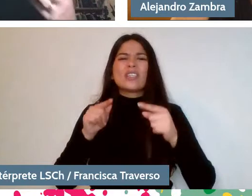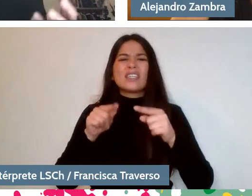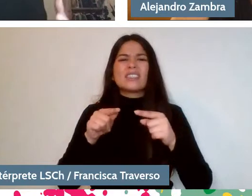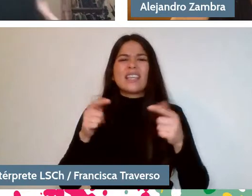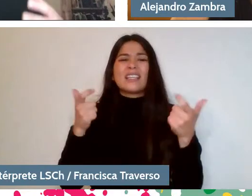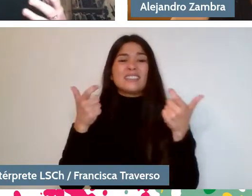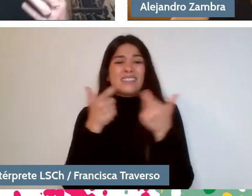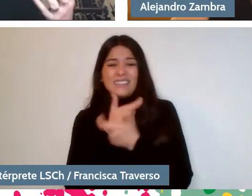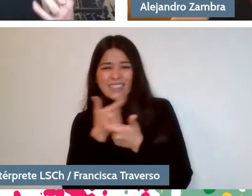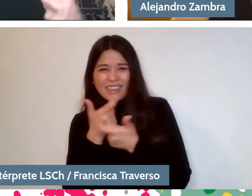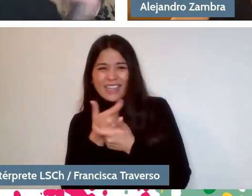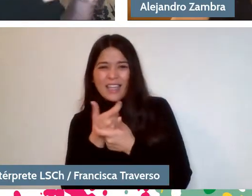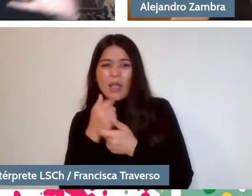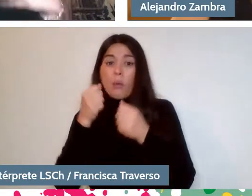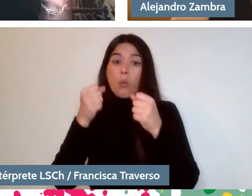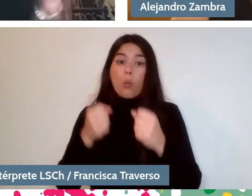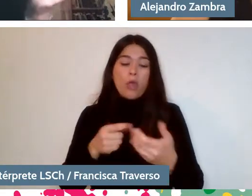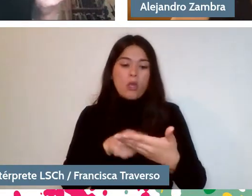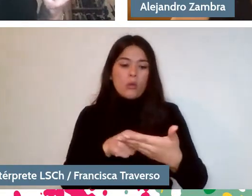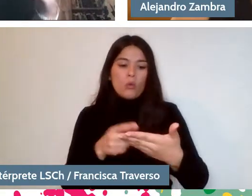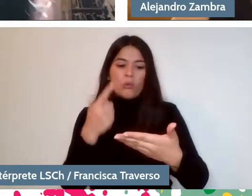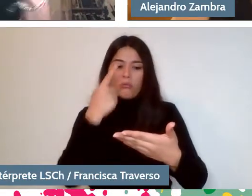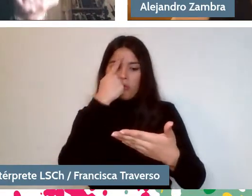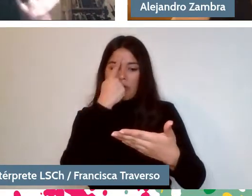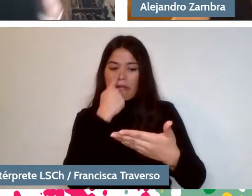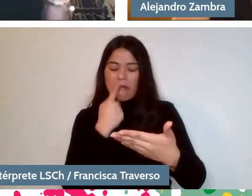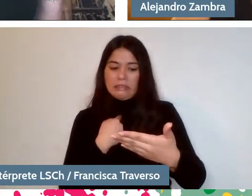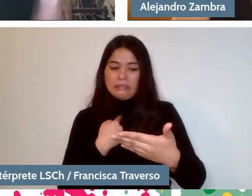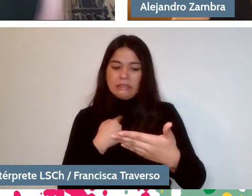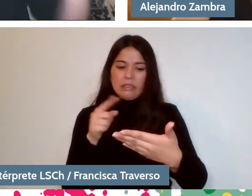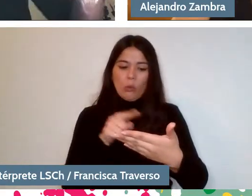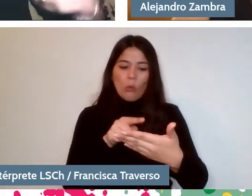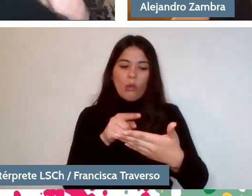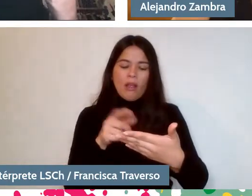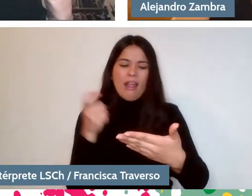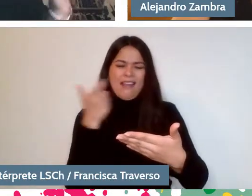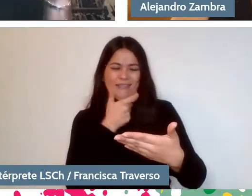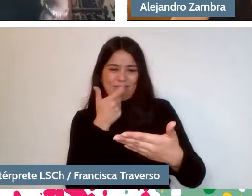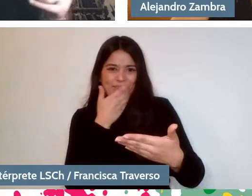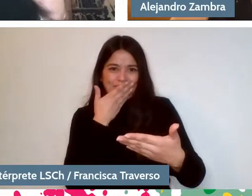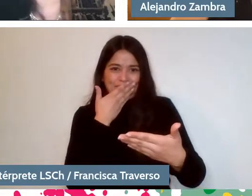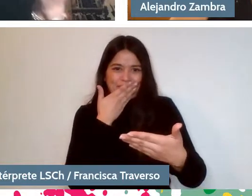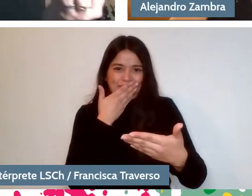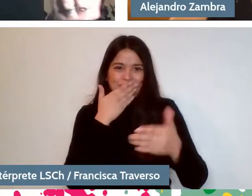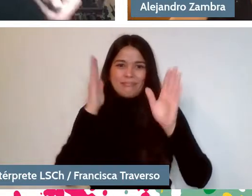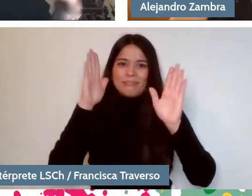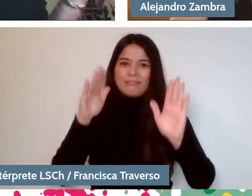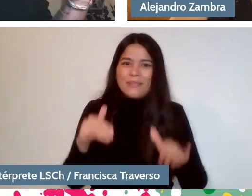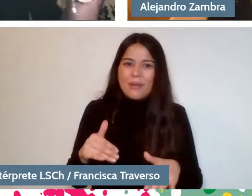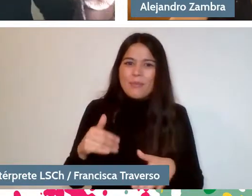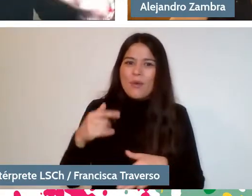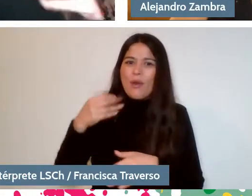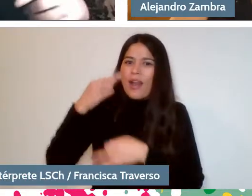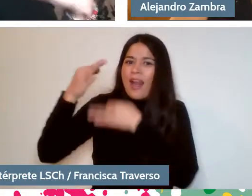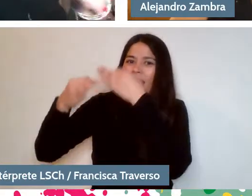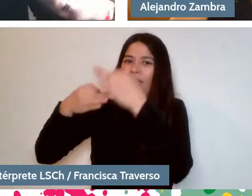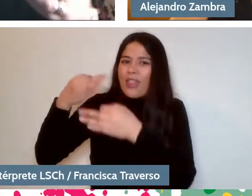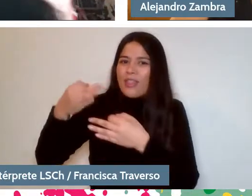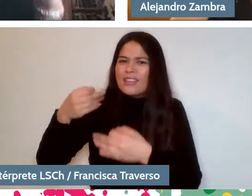You can be telling something very sad and suddenly, there is a joke, the narrator himself laughs at what he is saying. He says, "This is so silly, but I have to say it,"